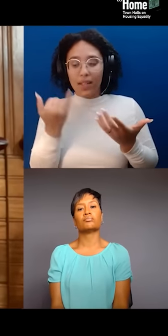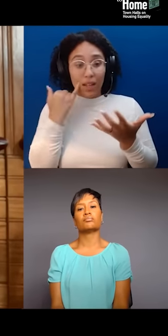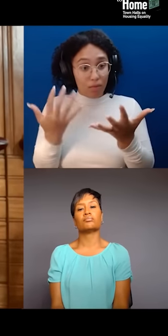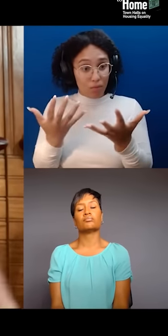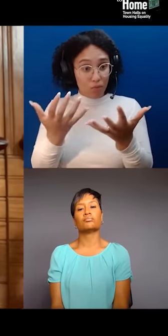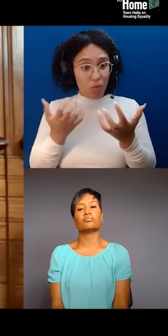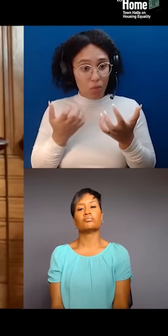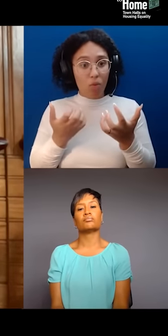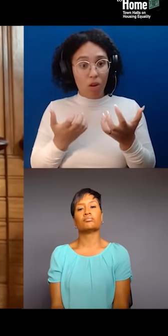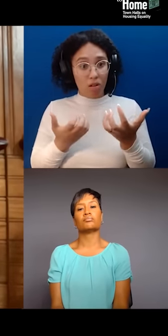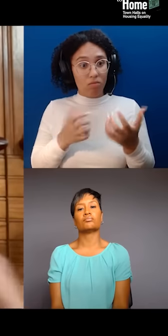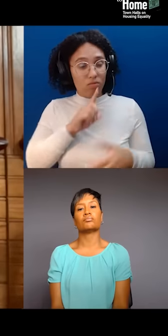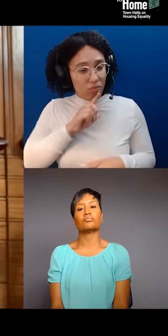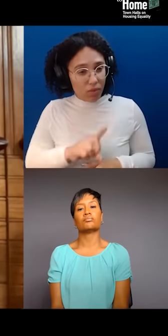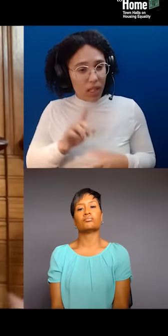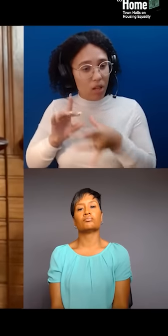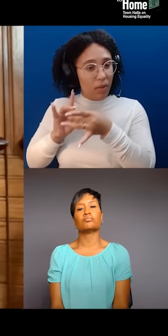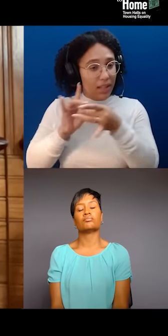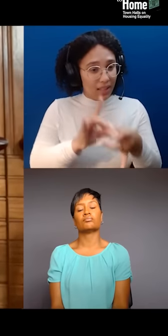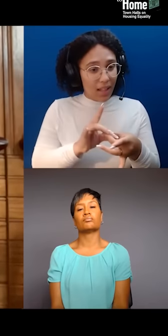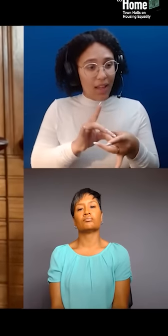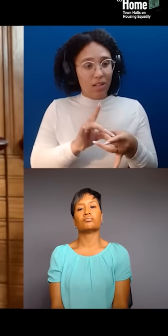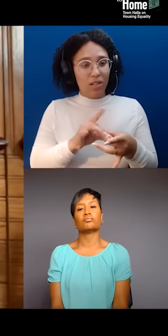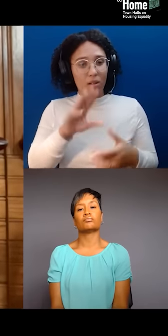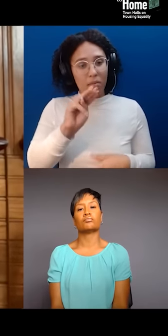cultural workers broadly, you know, artists included, is,